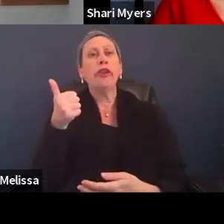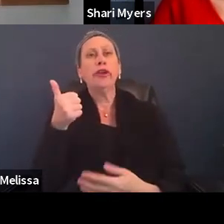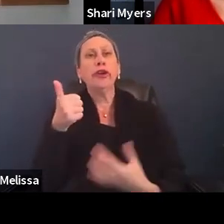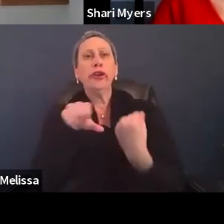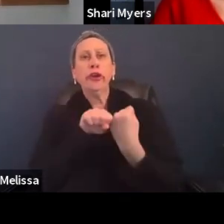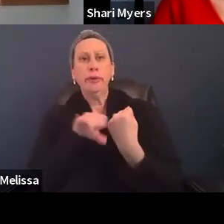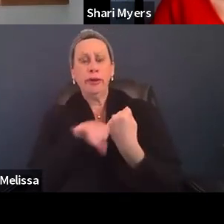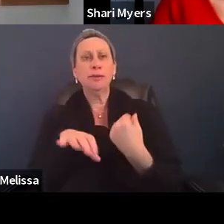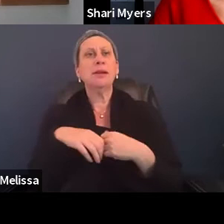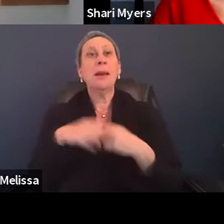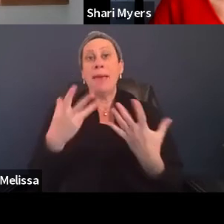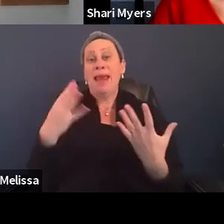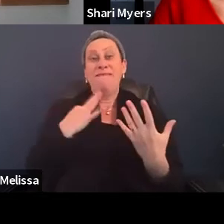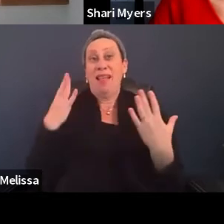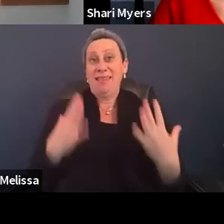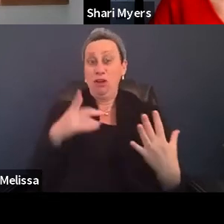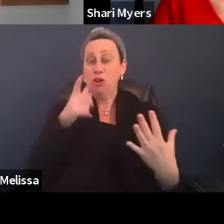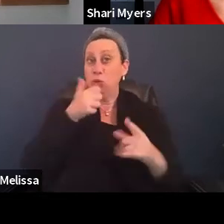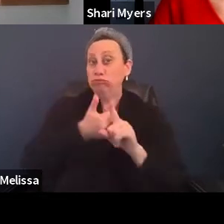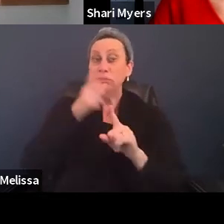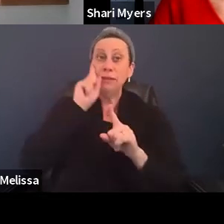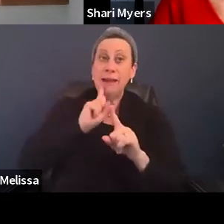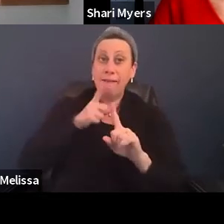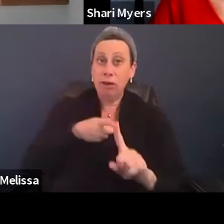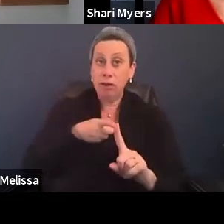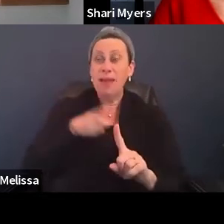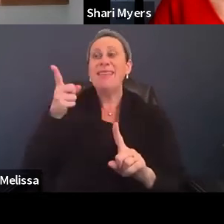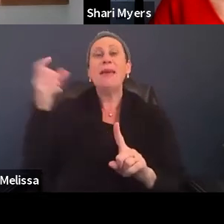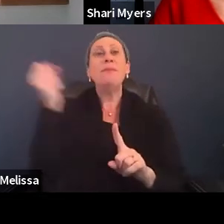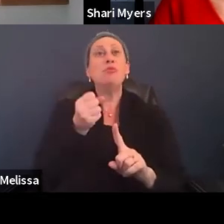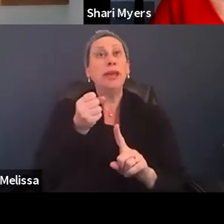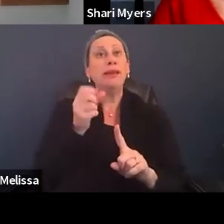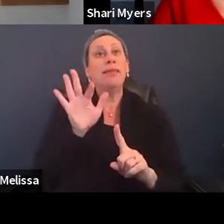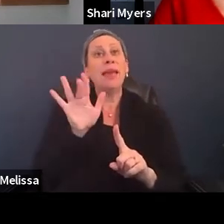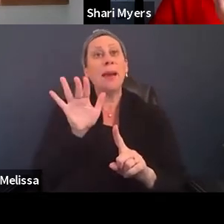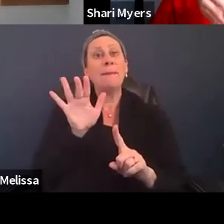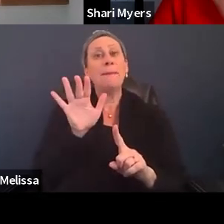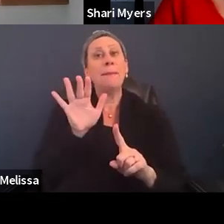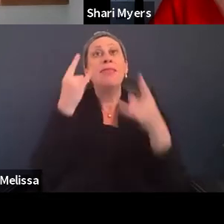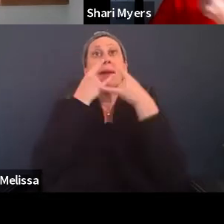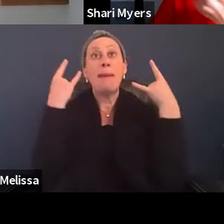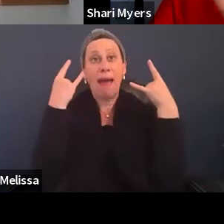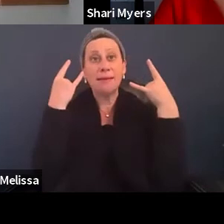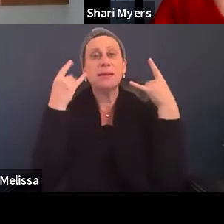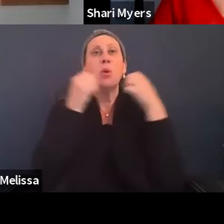A lot of our volunteers who are deaf have been bringing the masks with the clear openings